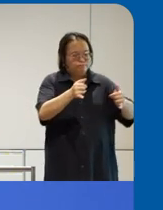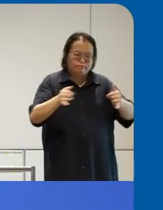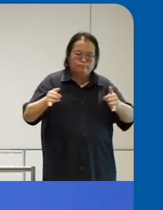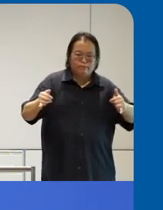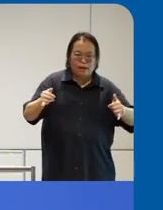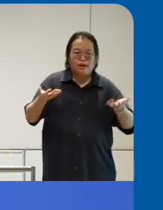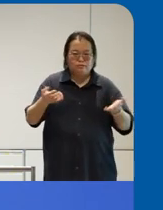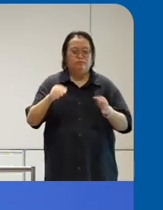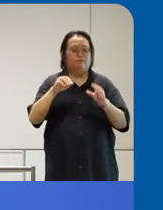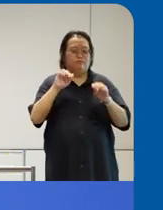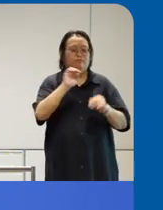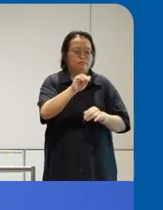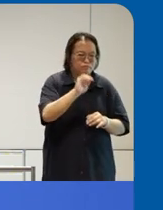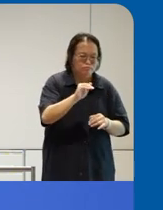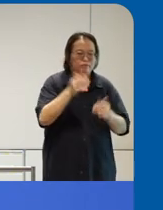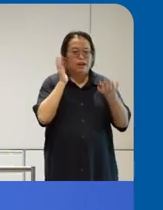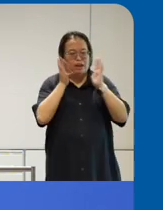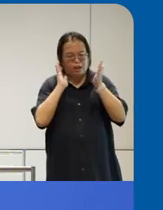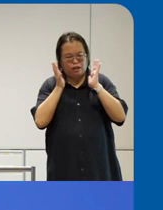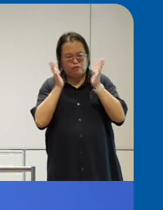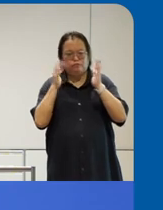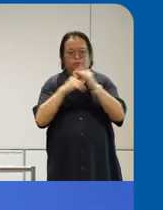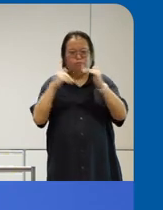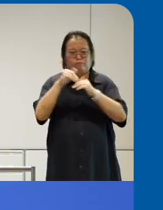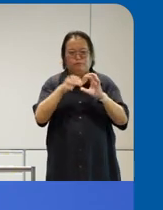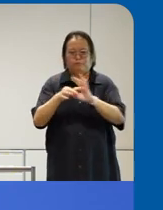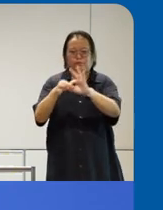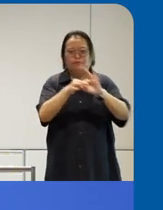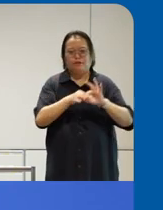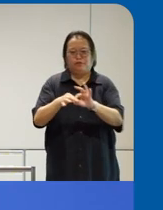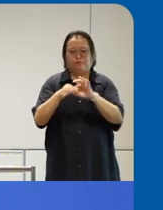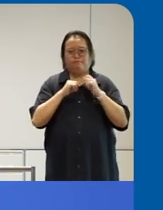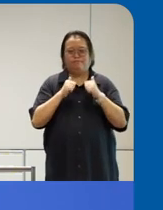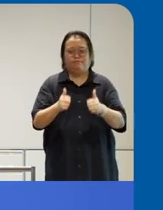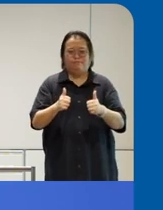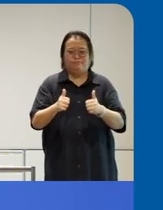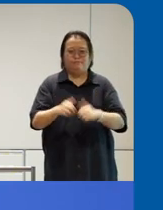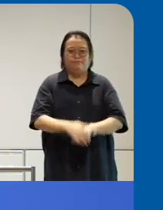build connections to them so that we can all build the greater Collective impact so um with that uh